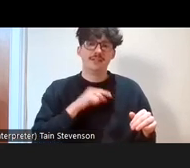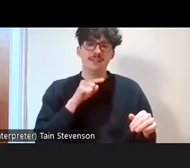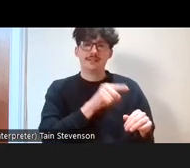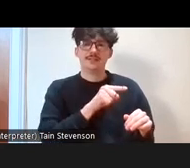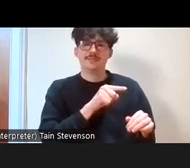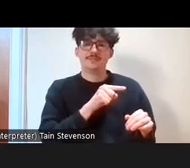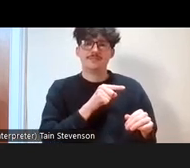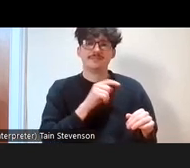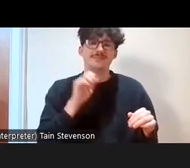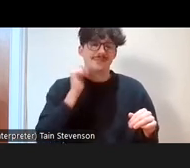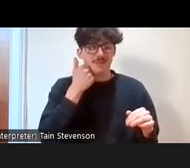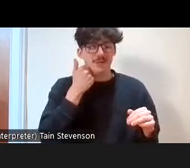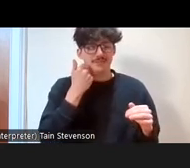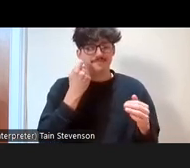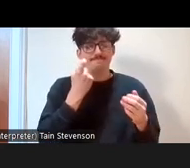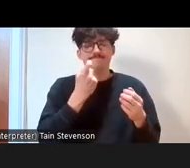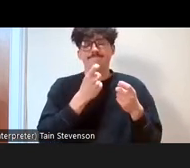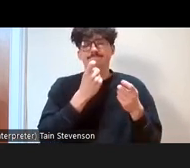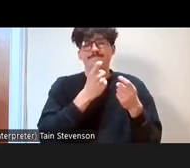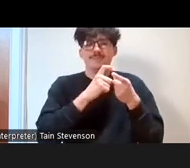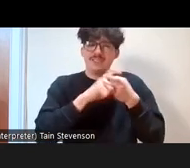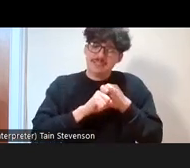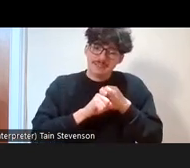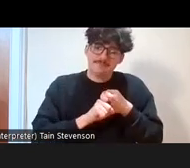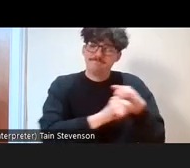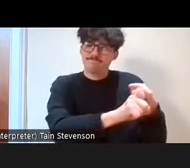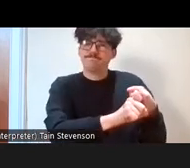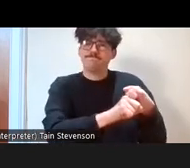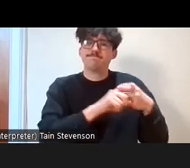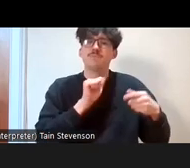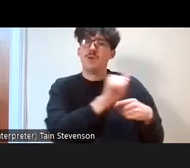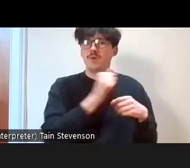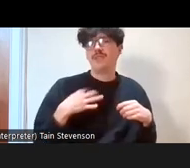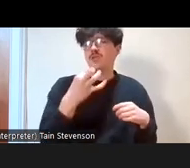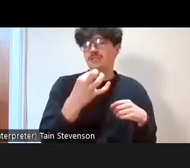volunteering and to Scotland. We know from previous research—there’s a lot of on our